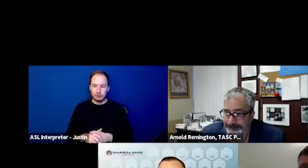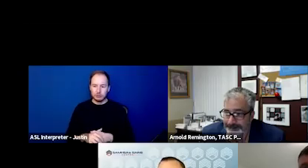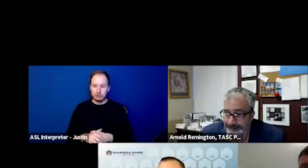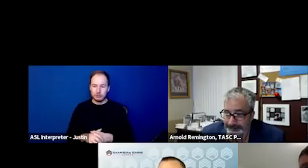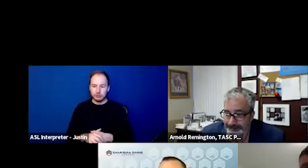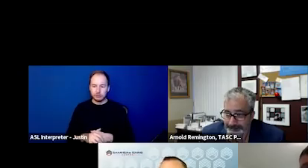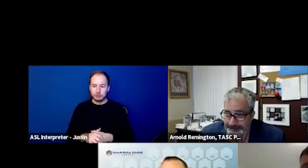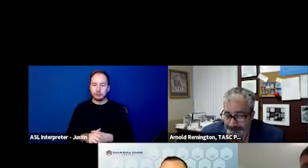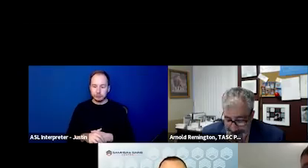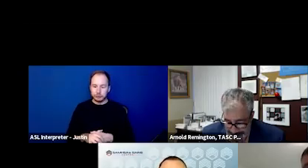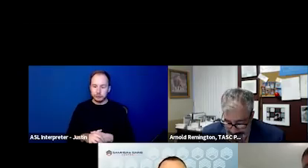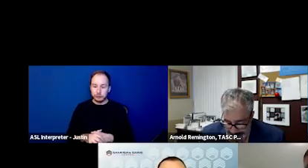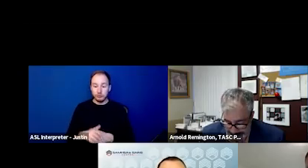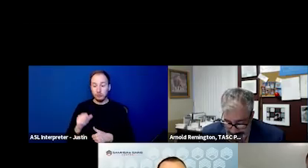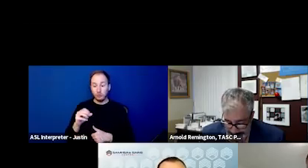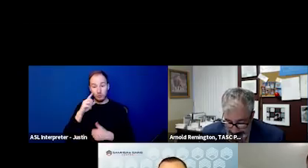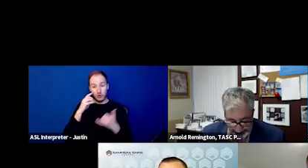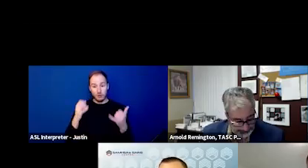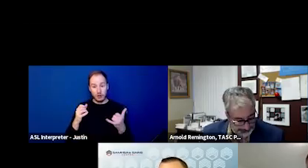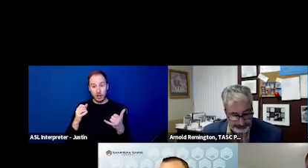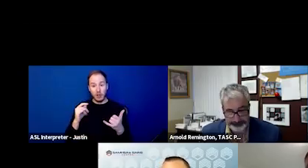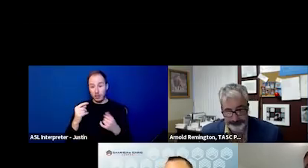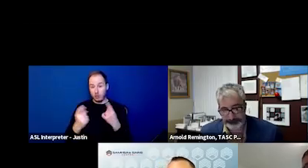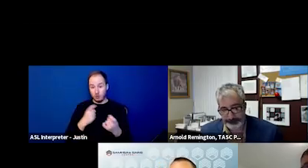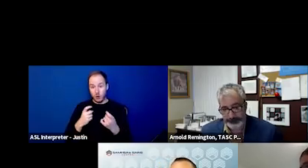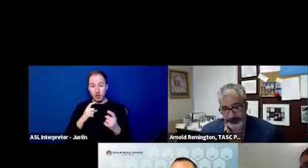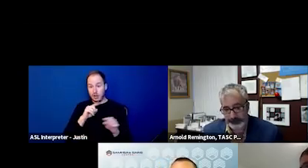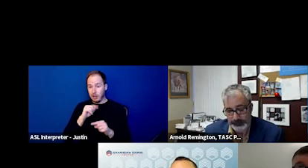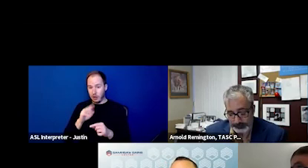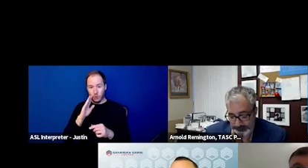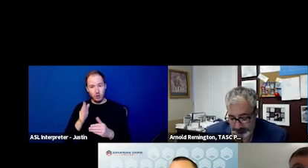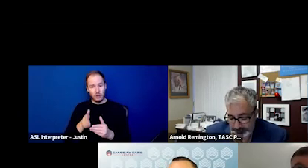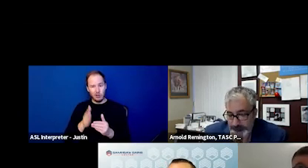So that's gonna conclude the Q&A session of our presentation today.